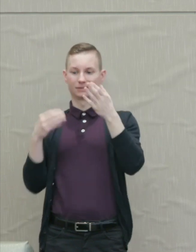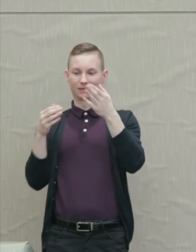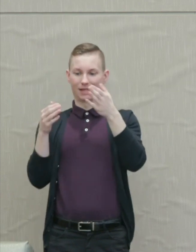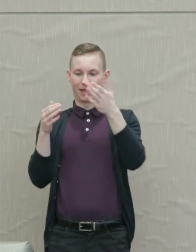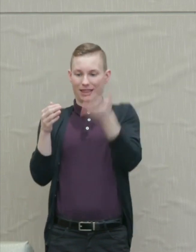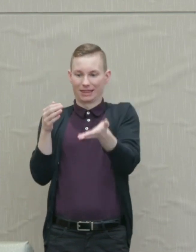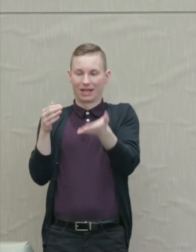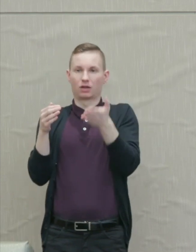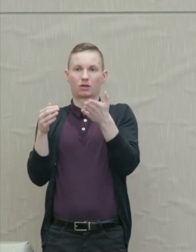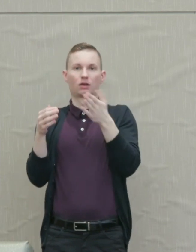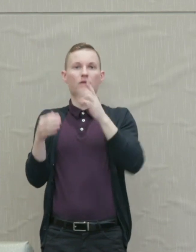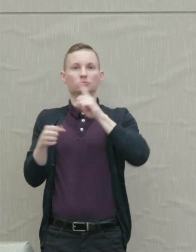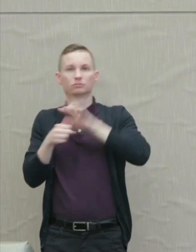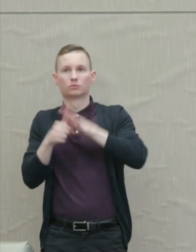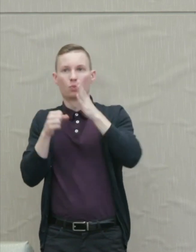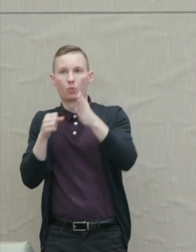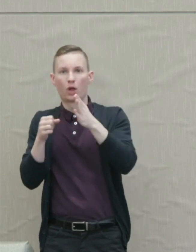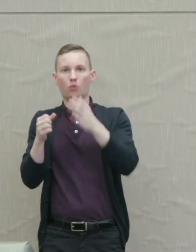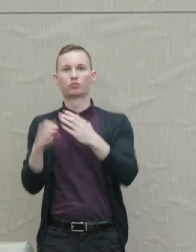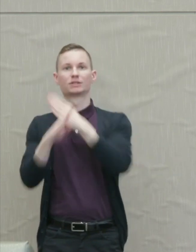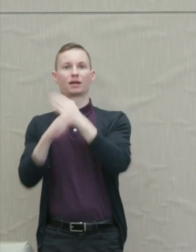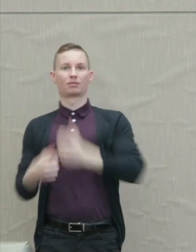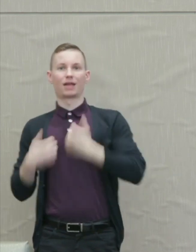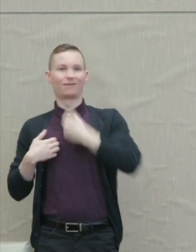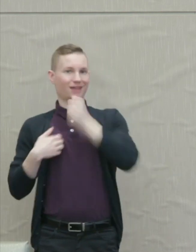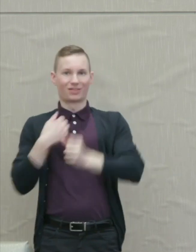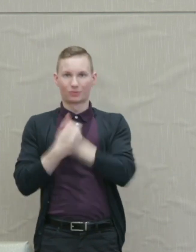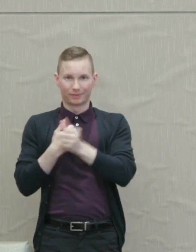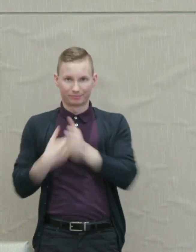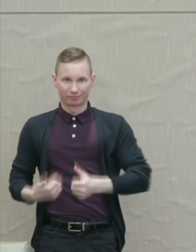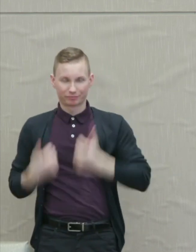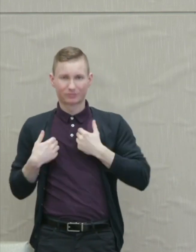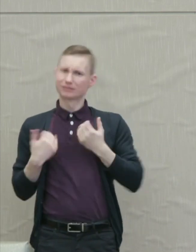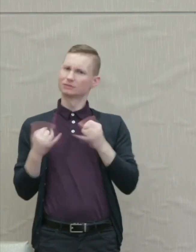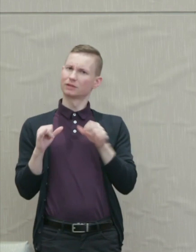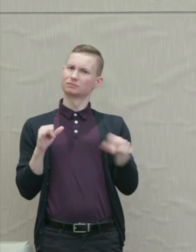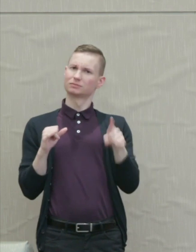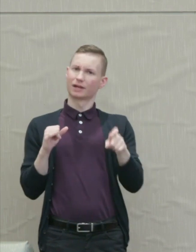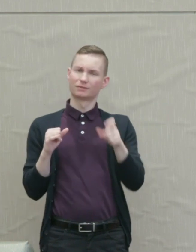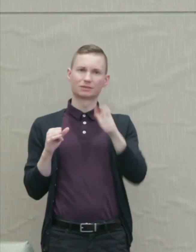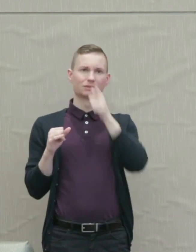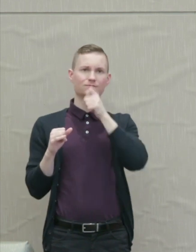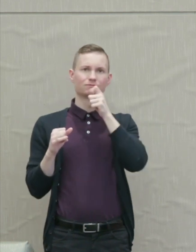life rather than threatening it. They still have to deal with crime.